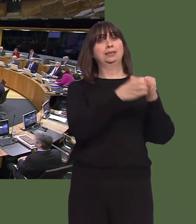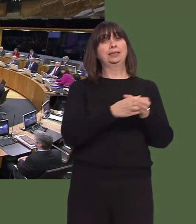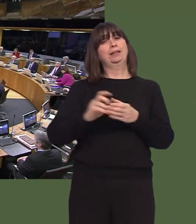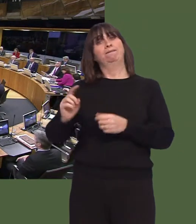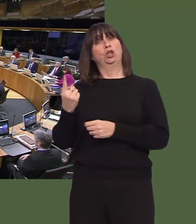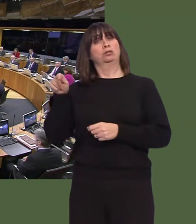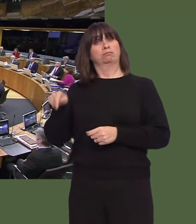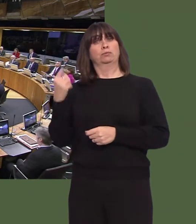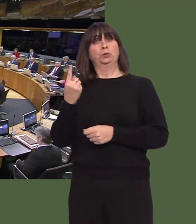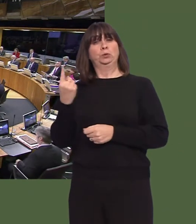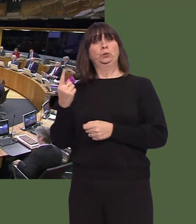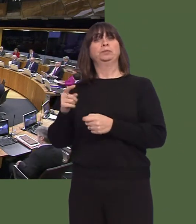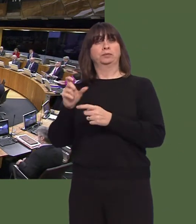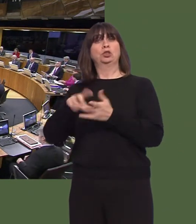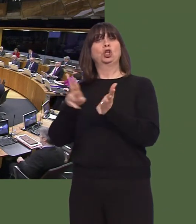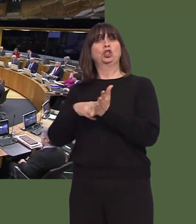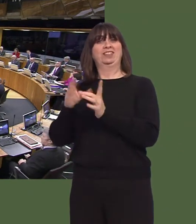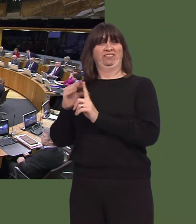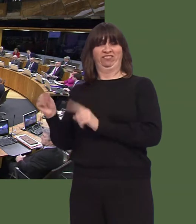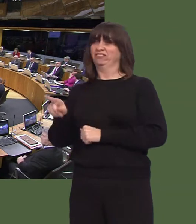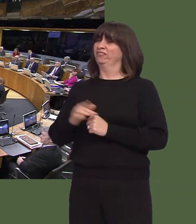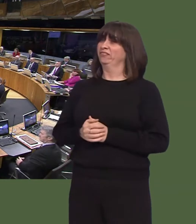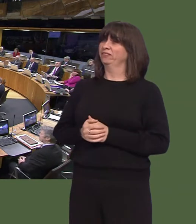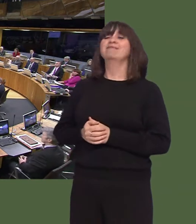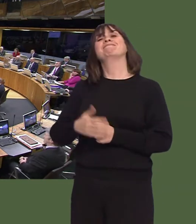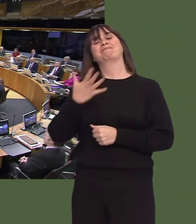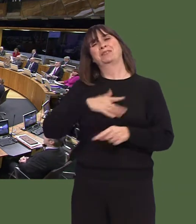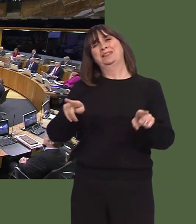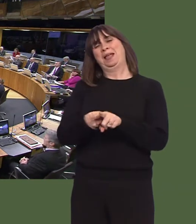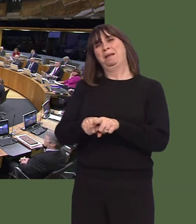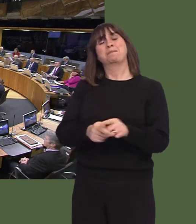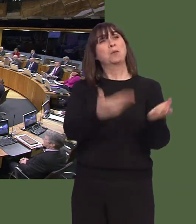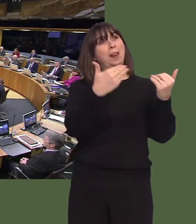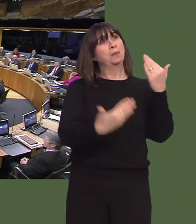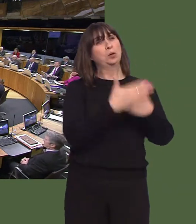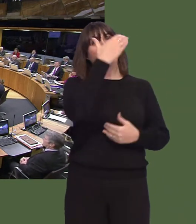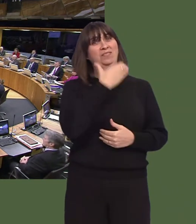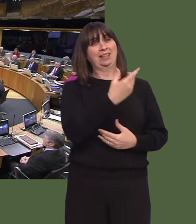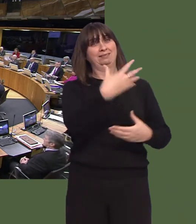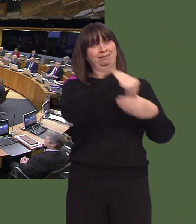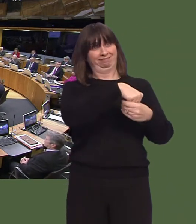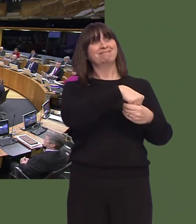Davies. Andrew RT Davies AM: Thank you, Presiding Officer. Could I also extend a welcome to the new Member here today, and endorse the First Minister's